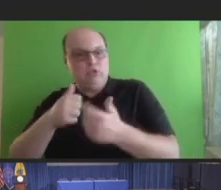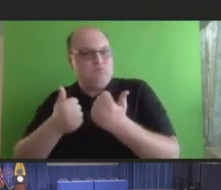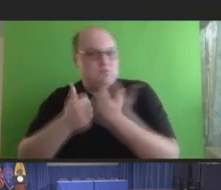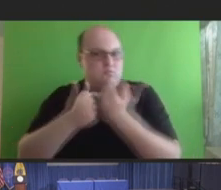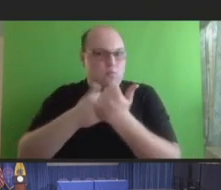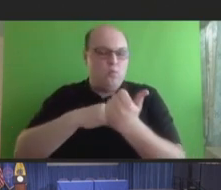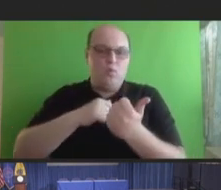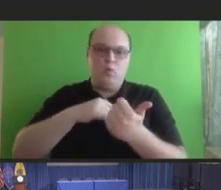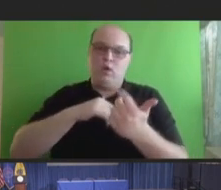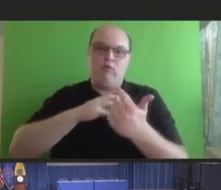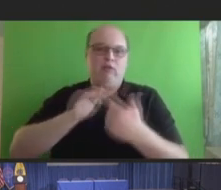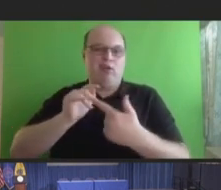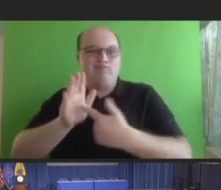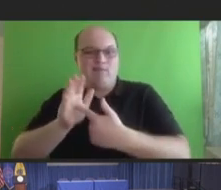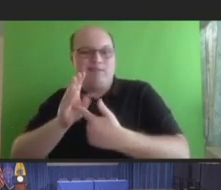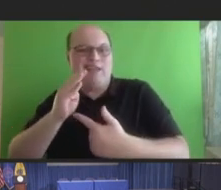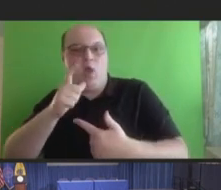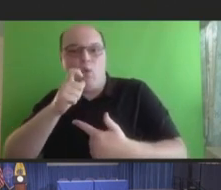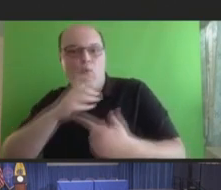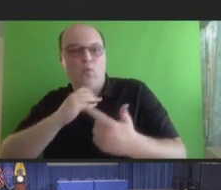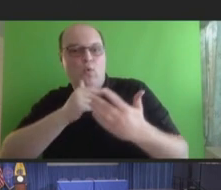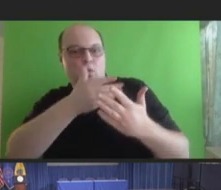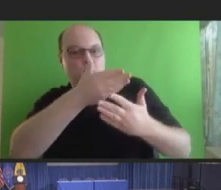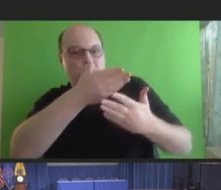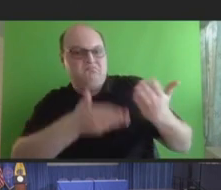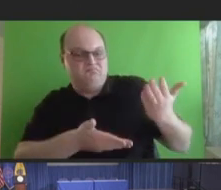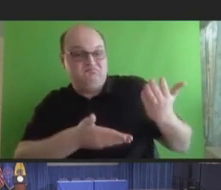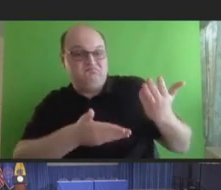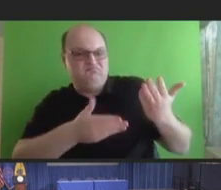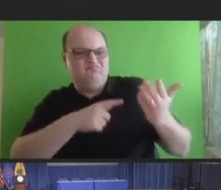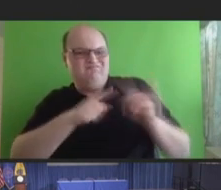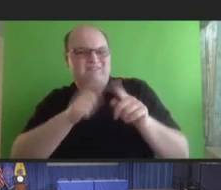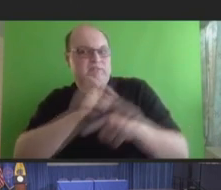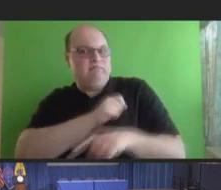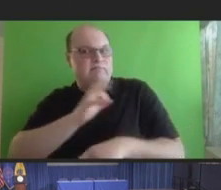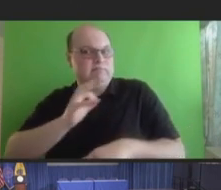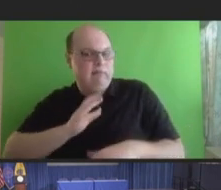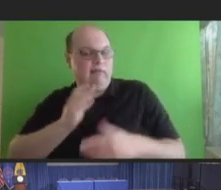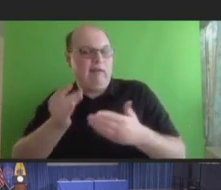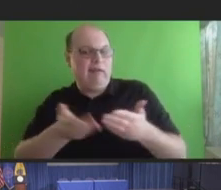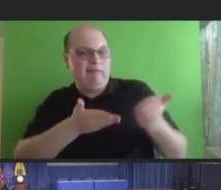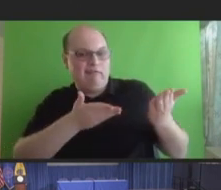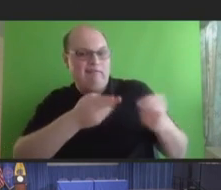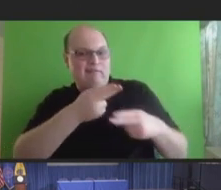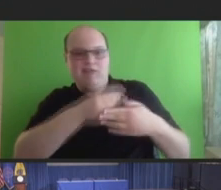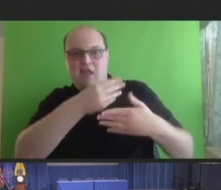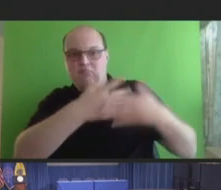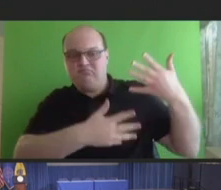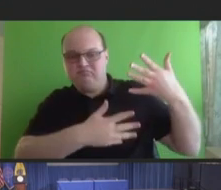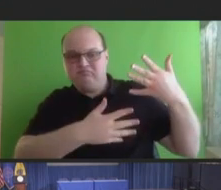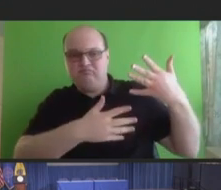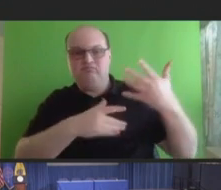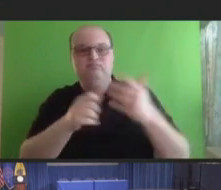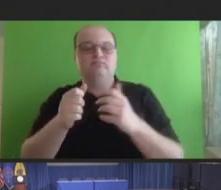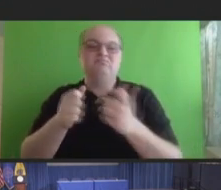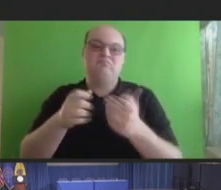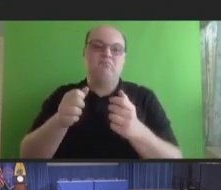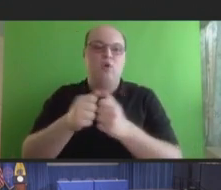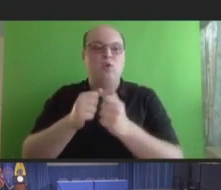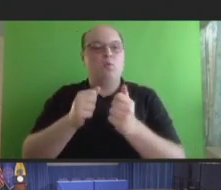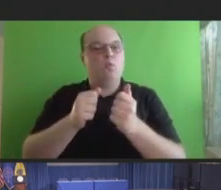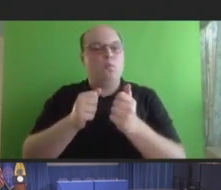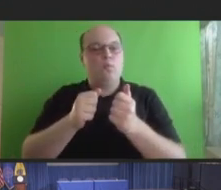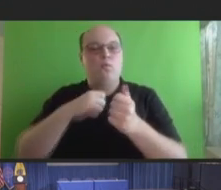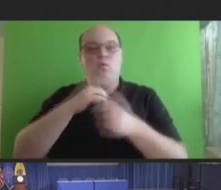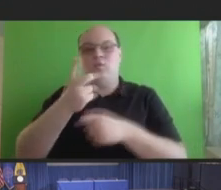and tremendous support from OIDP staff, along with our public member, Dr. Hopkins, our liaison